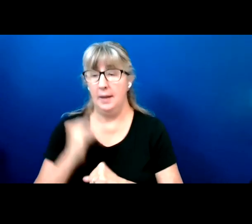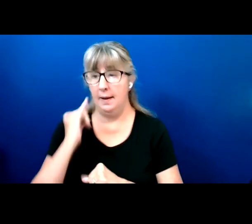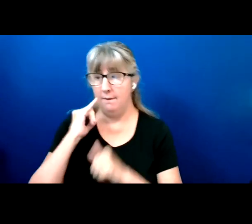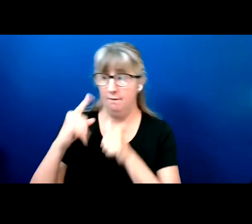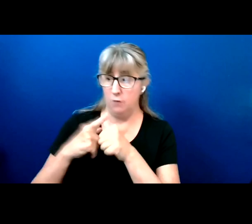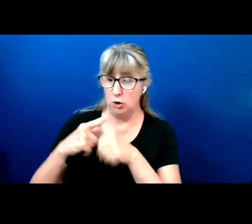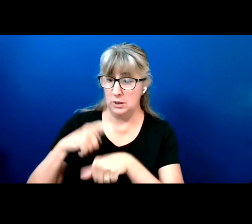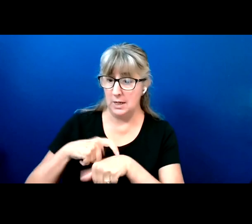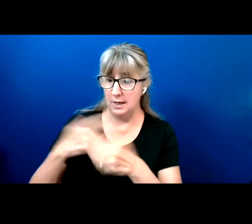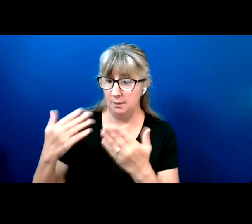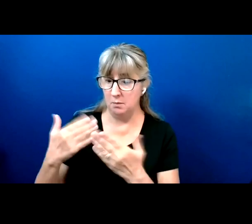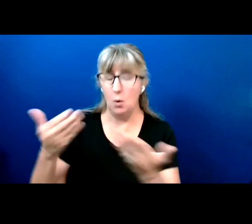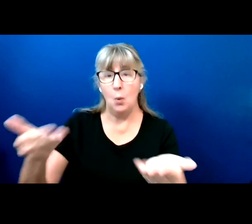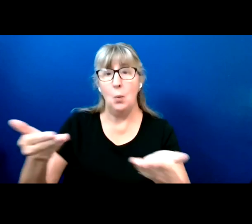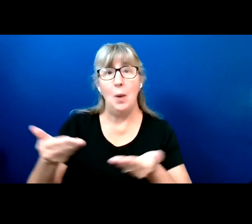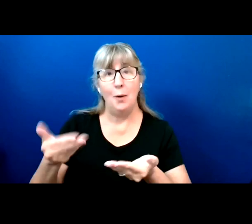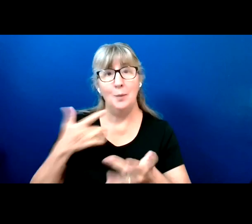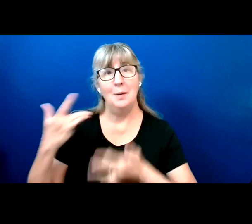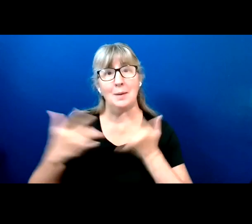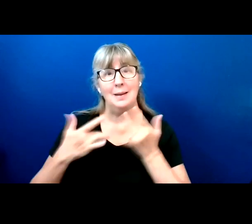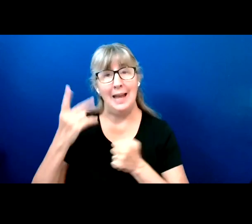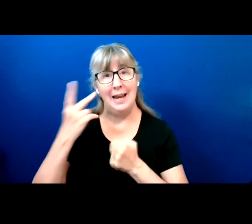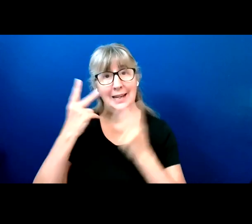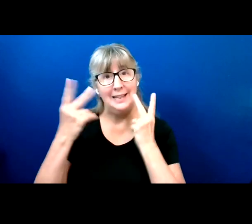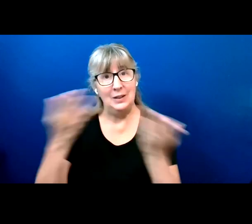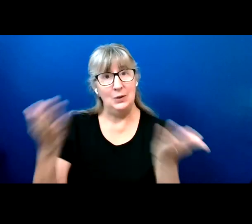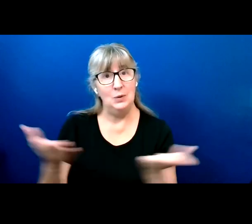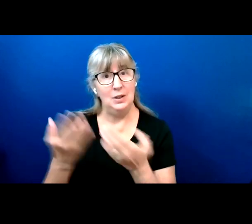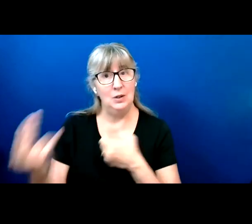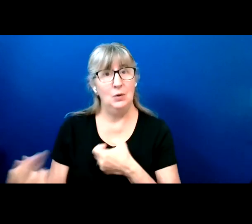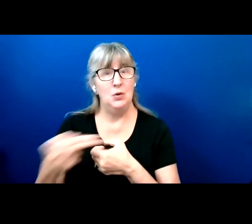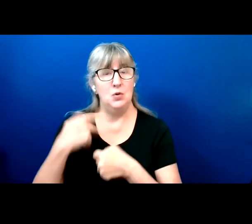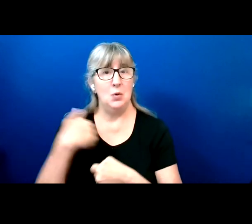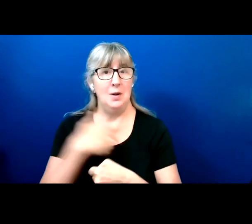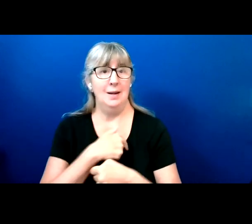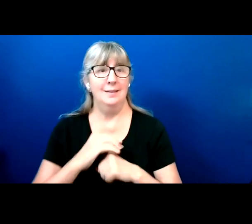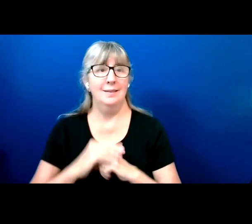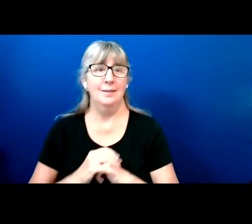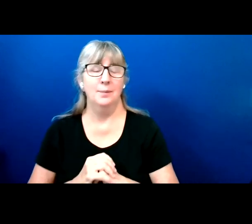I am very excited that you're going to be joining us for this event.